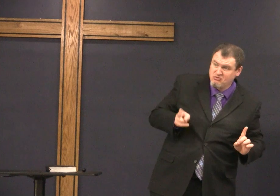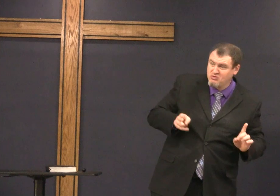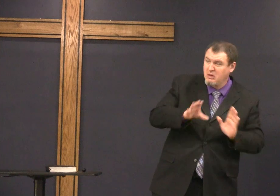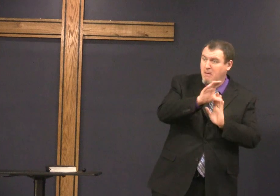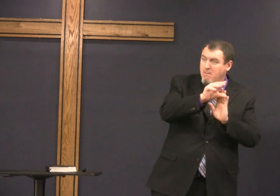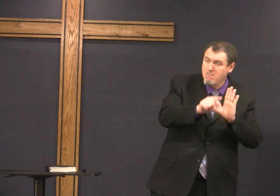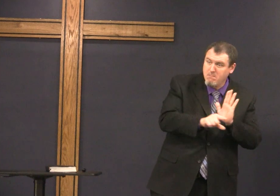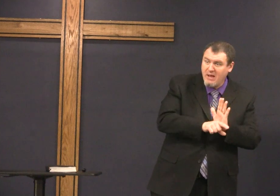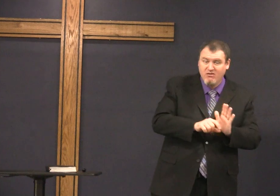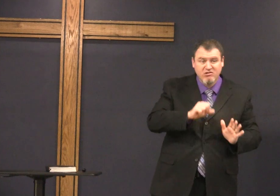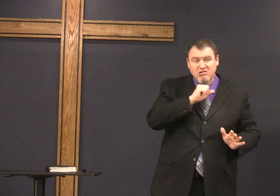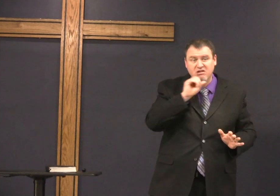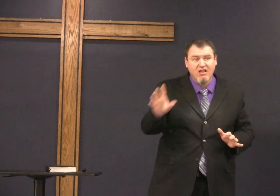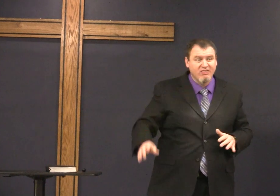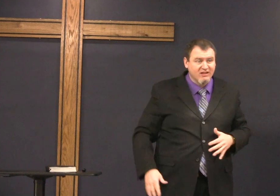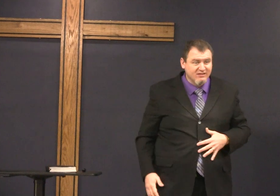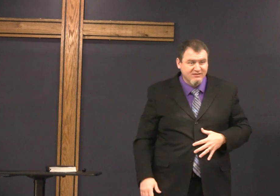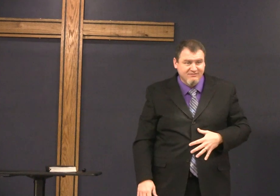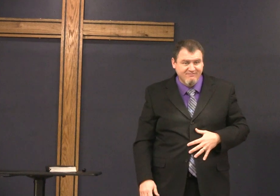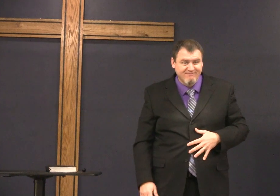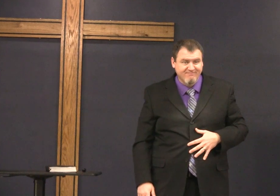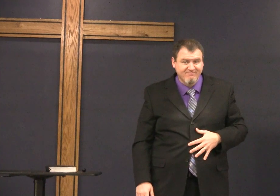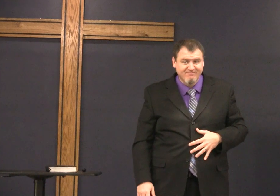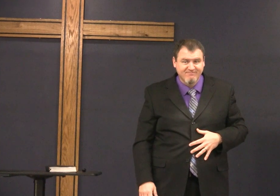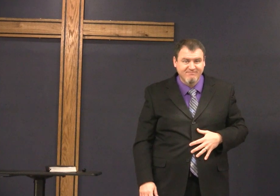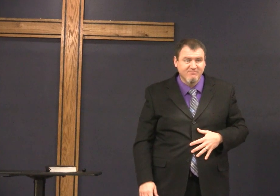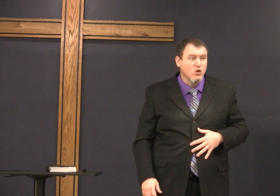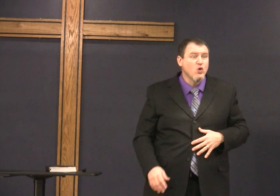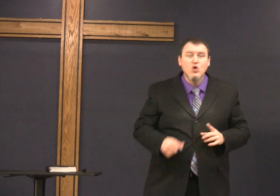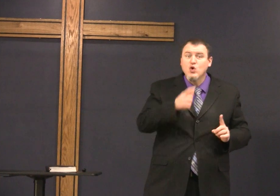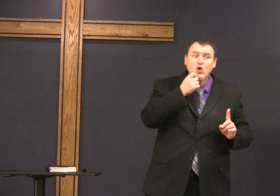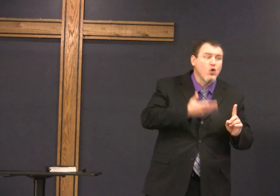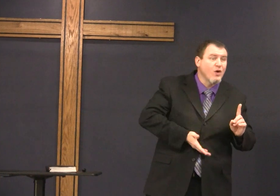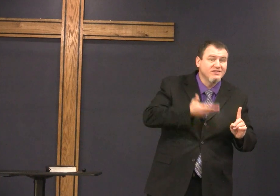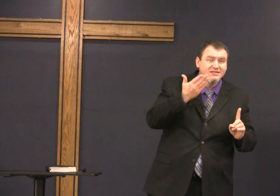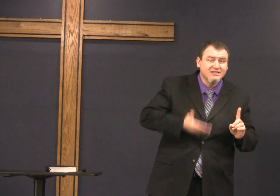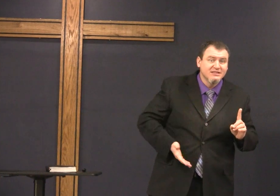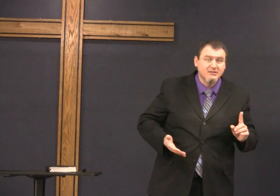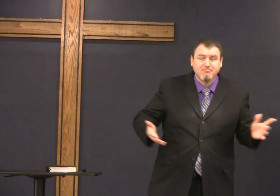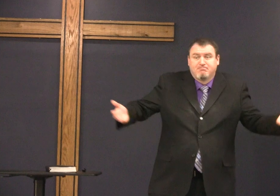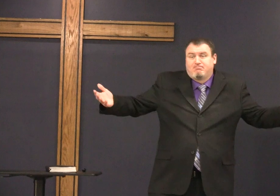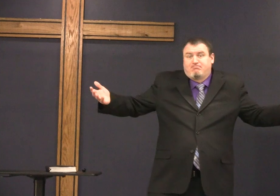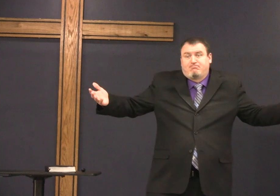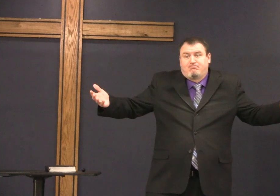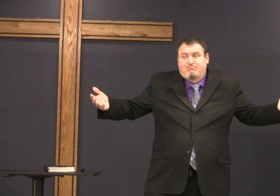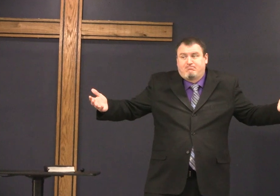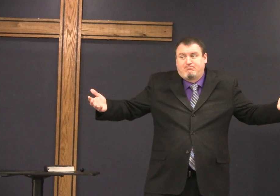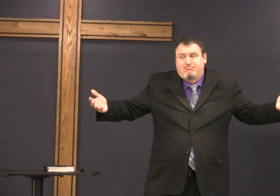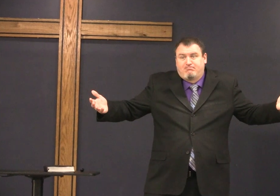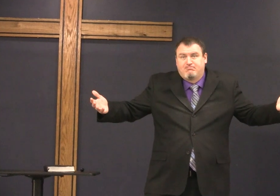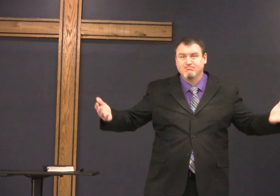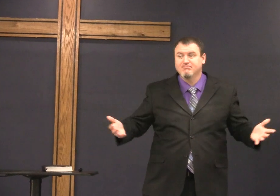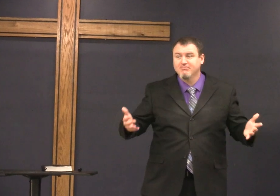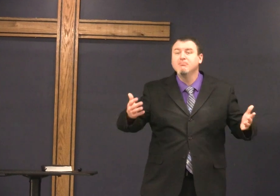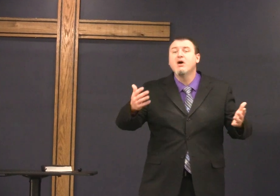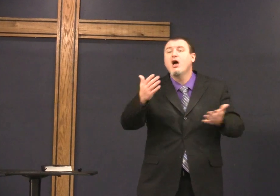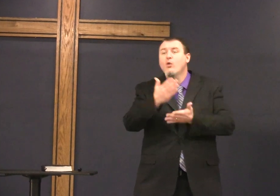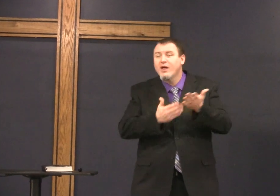information about his life before his background we really have nothing about that so who was he I am